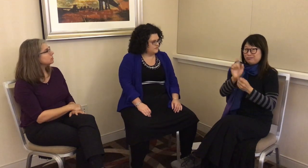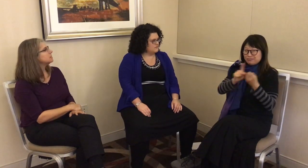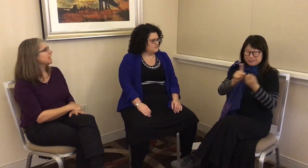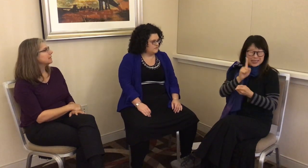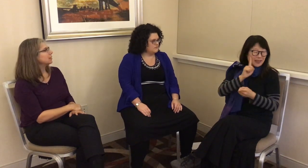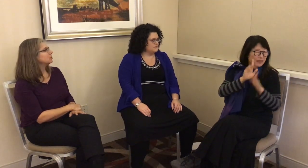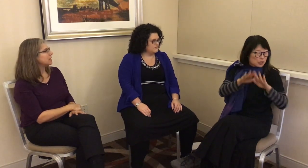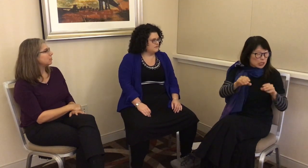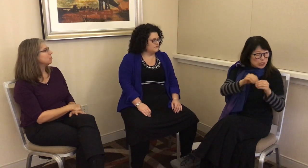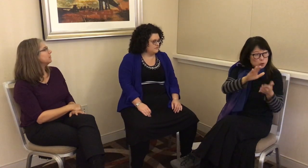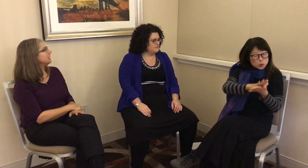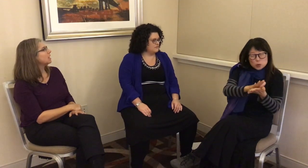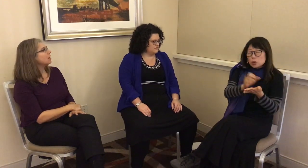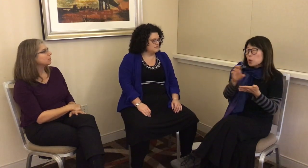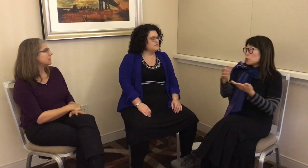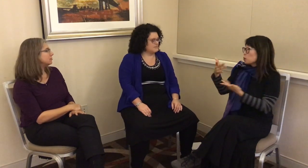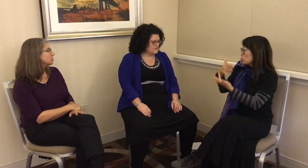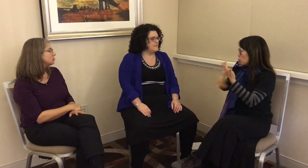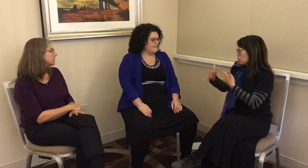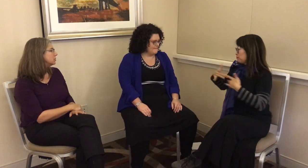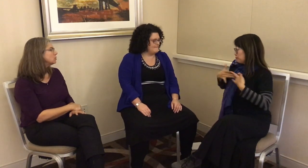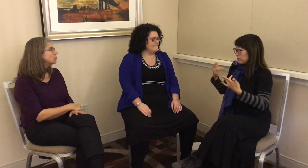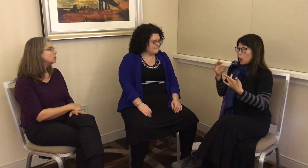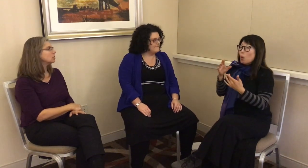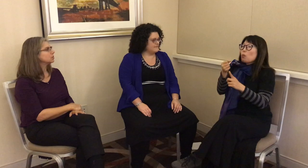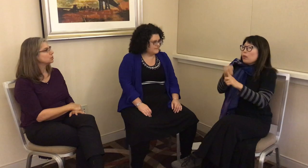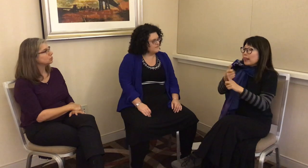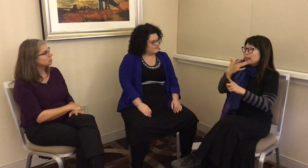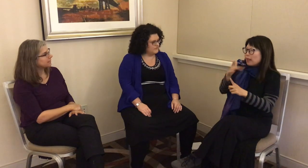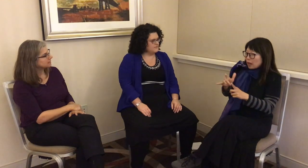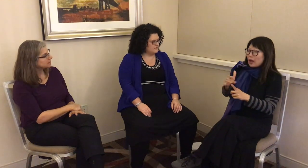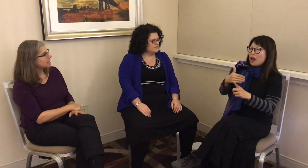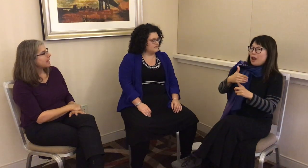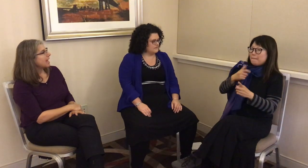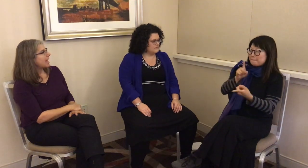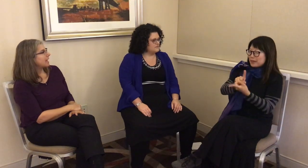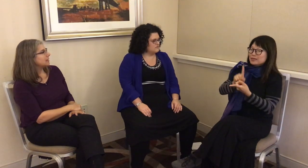sign language, then, through meeting other deaf children in school or social events,